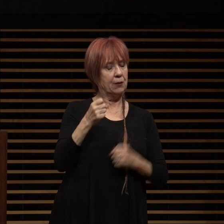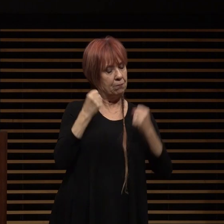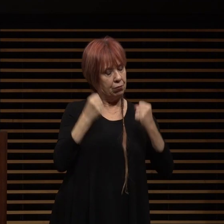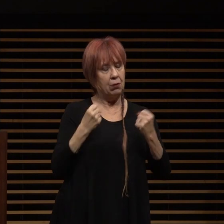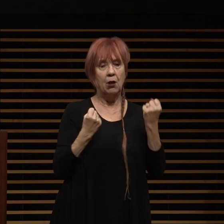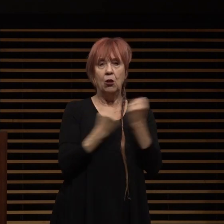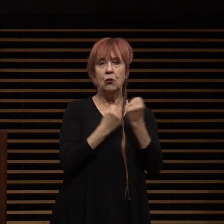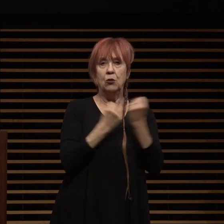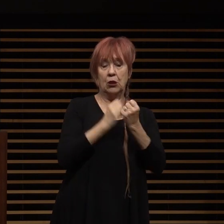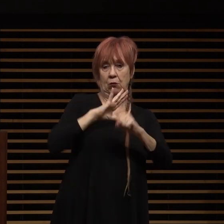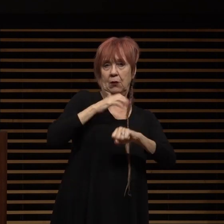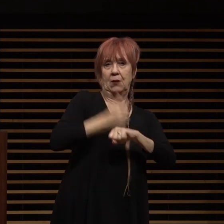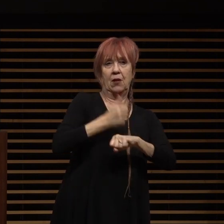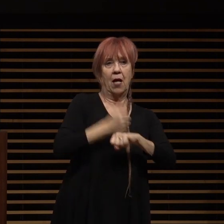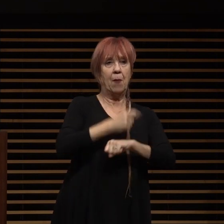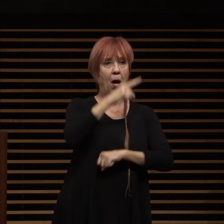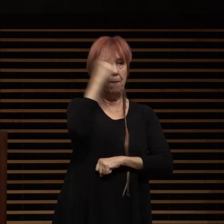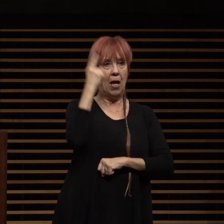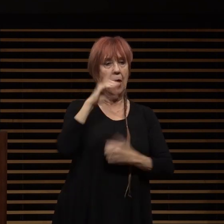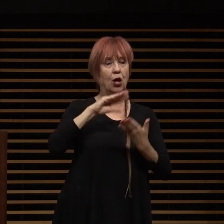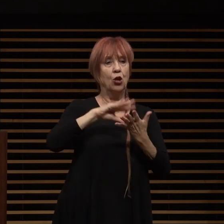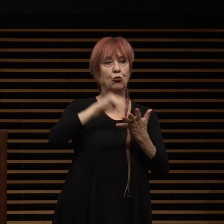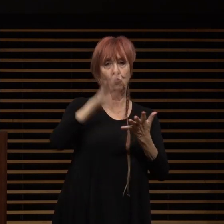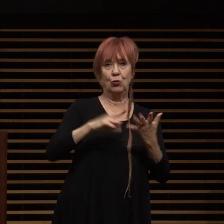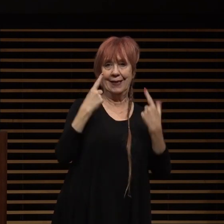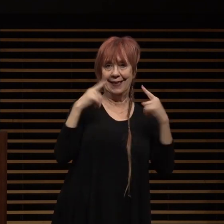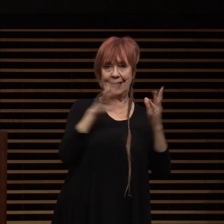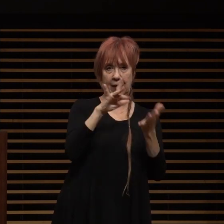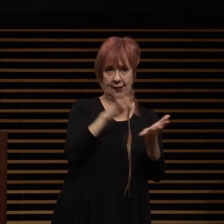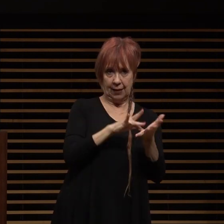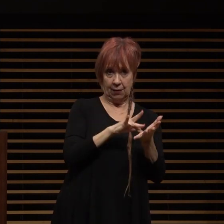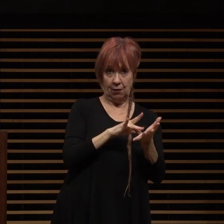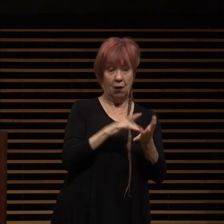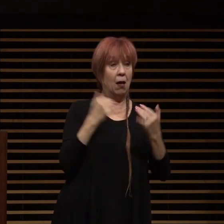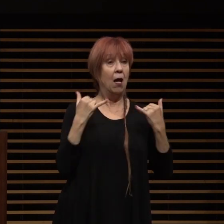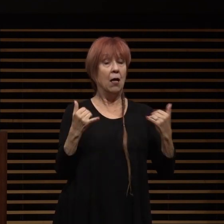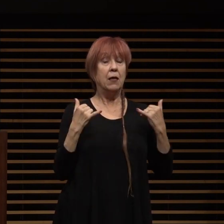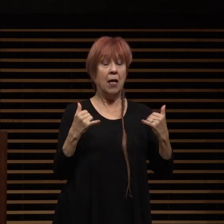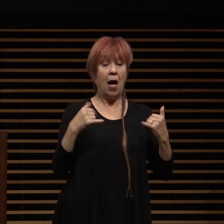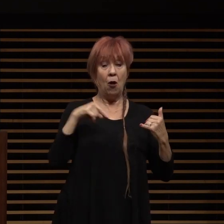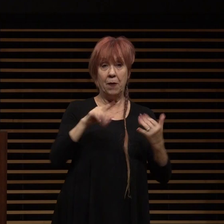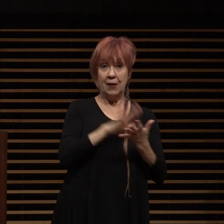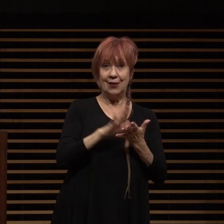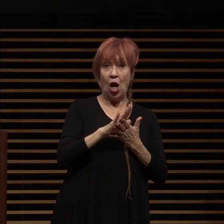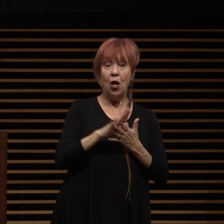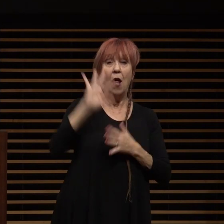of for the creation of a black student success center nasa college we've been federally